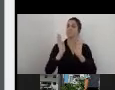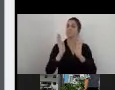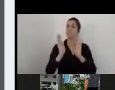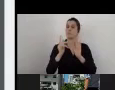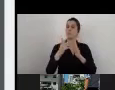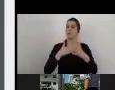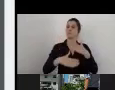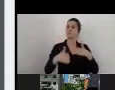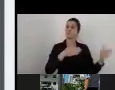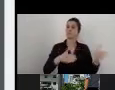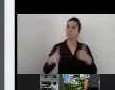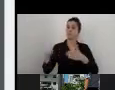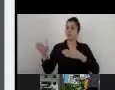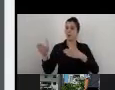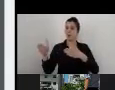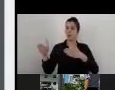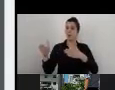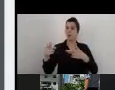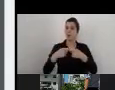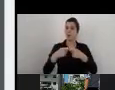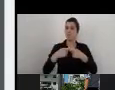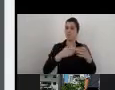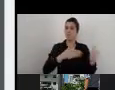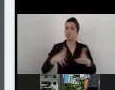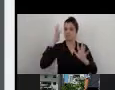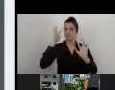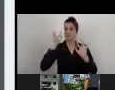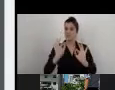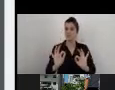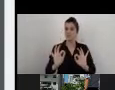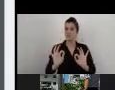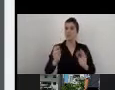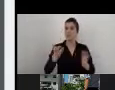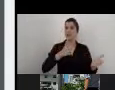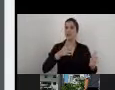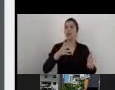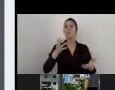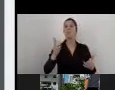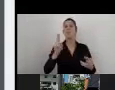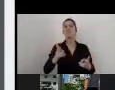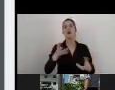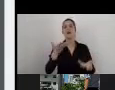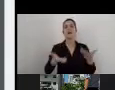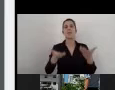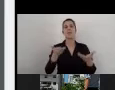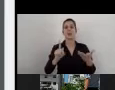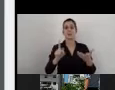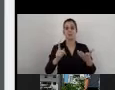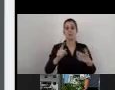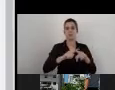with the logical order between the different accessibility components. So it is convenient for your client.